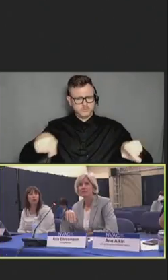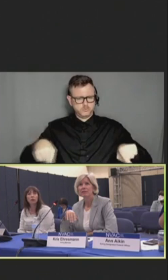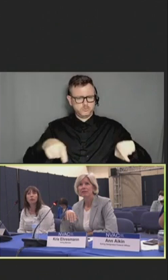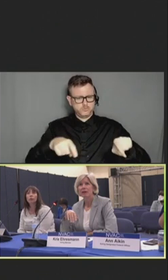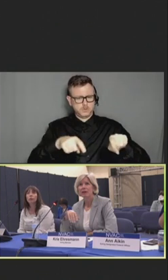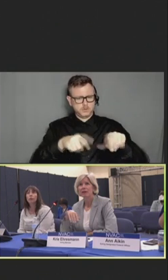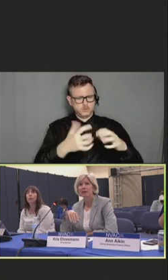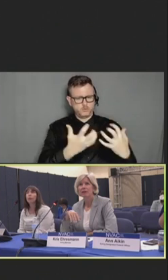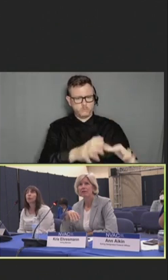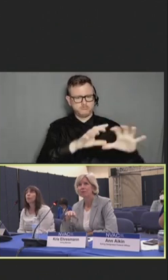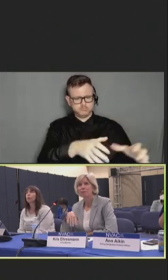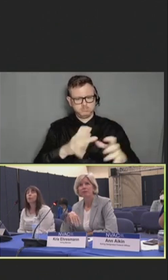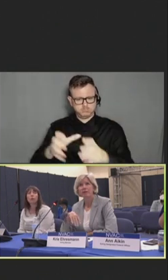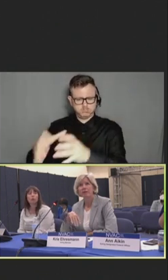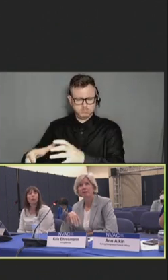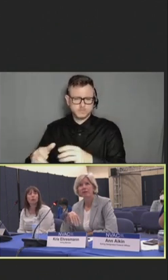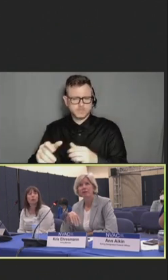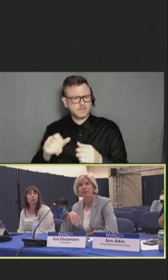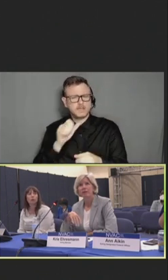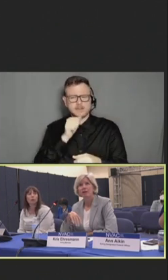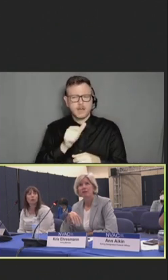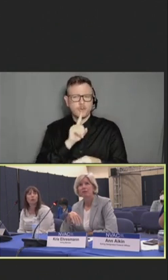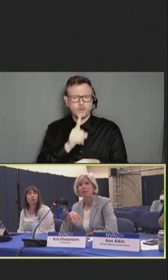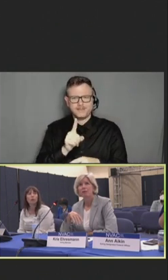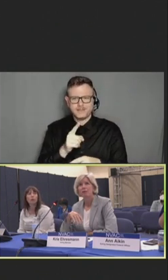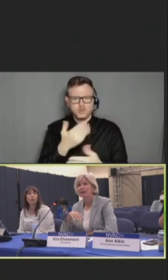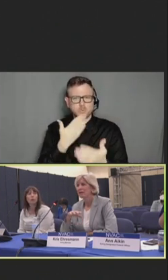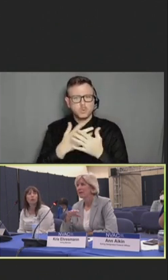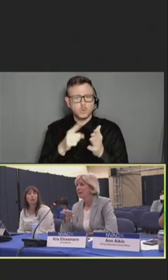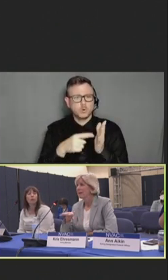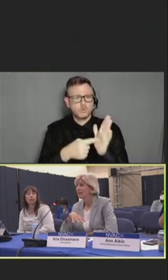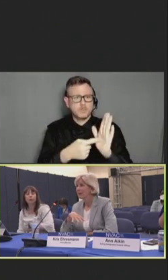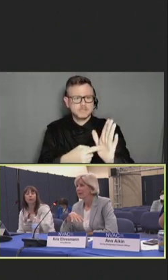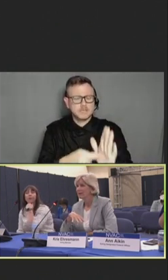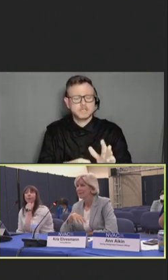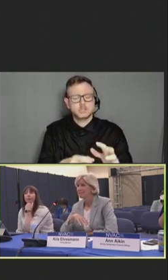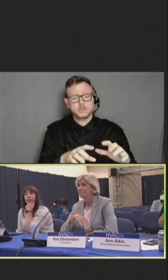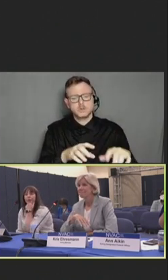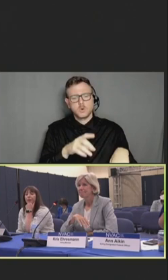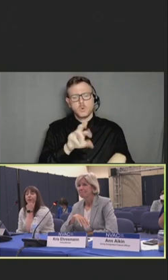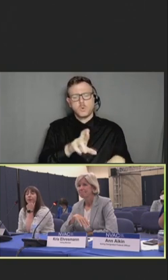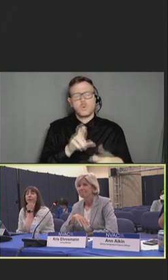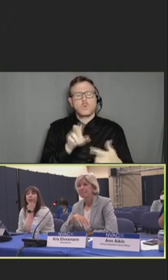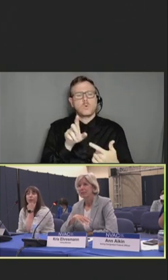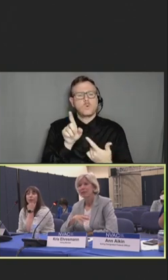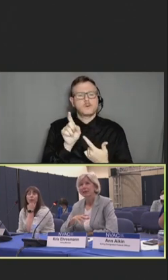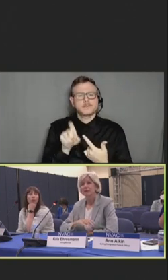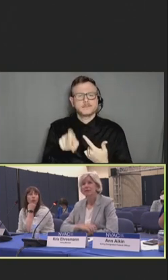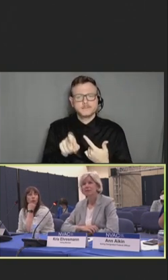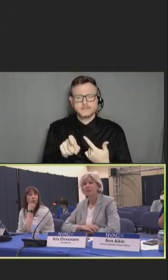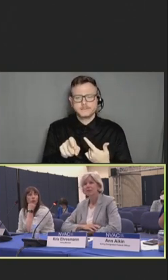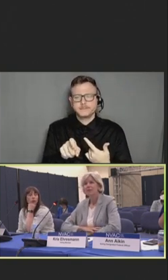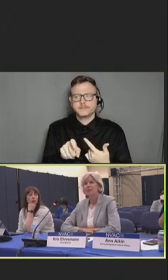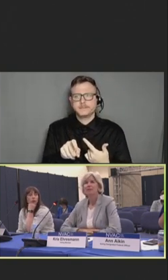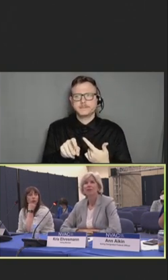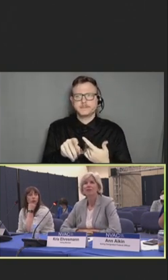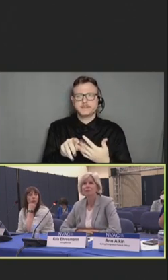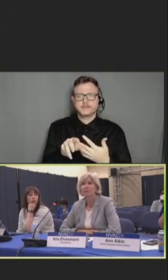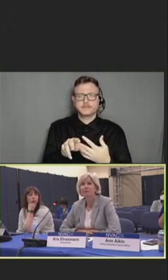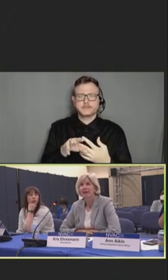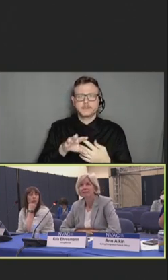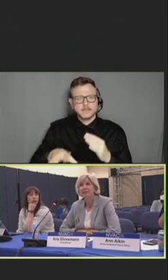that are underrepresented or that need, yeah, additional encouragement for vaccination?